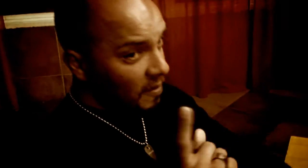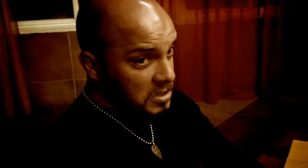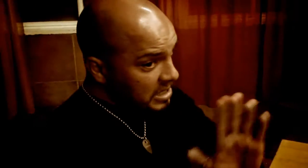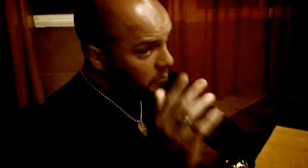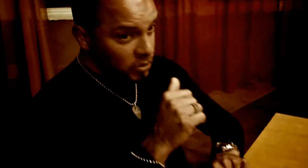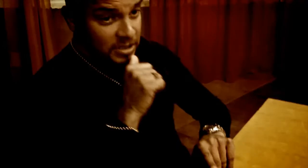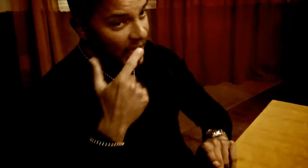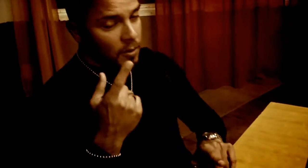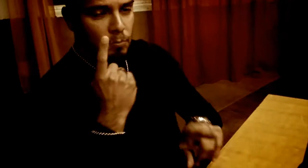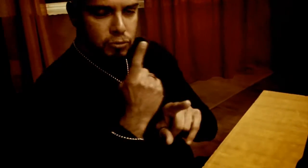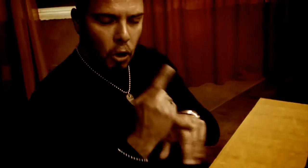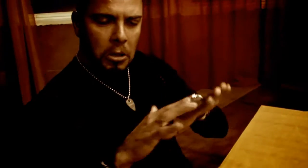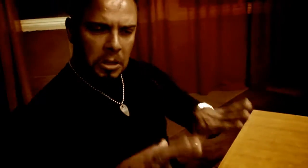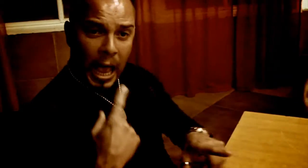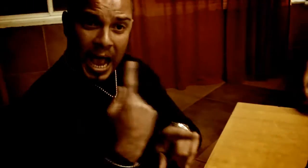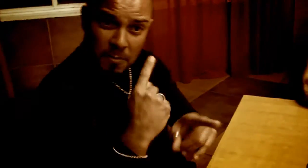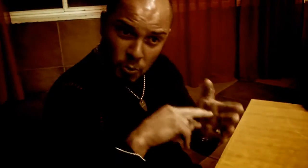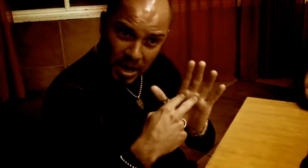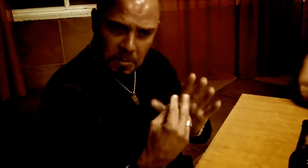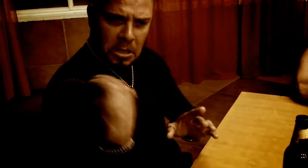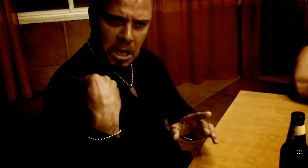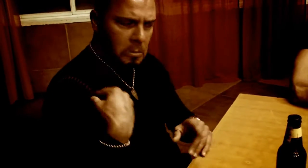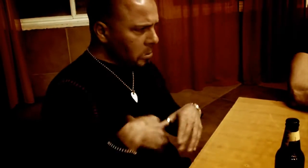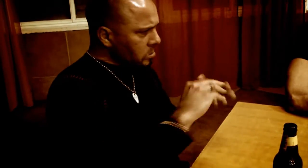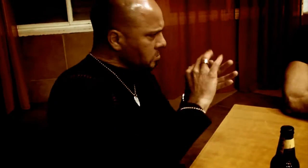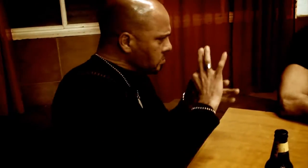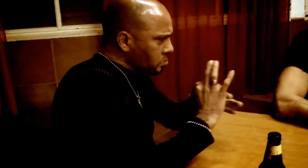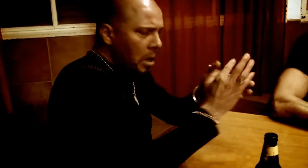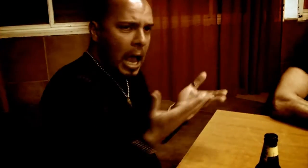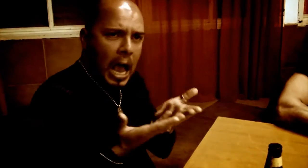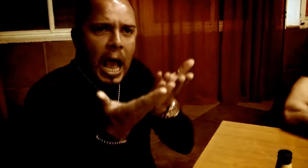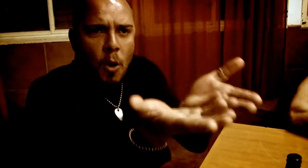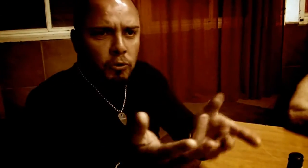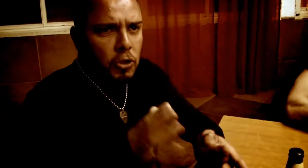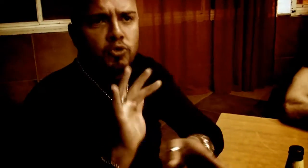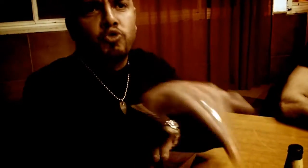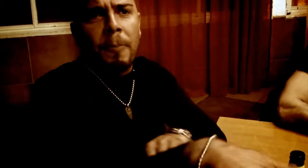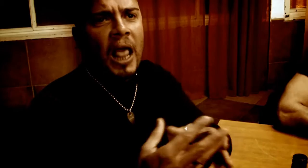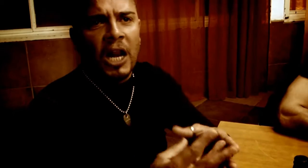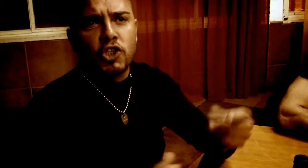No need to scappavi, calmly you could tell us about us we tuned and you were helping us to solve.